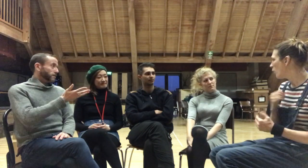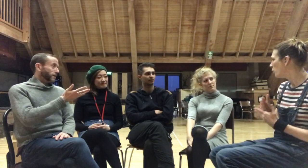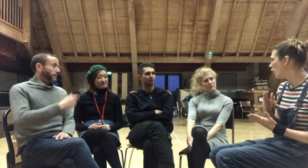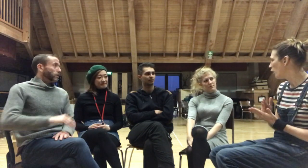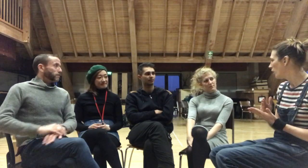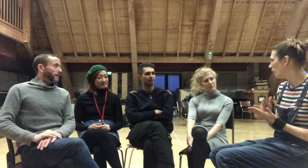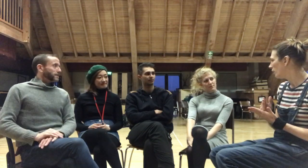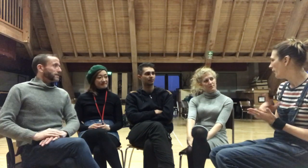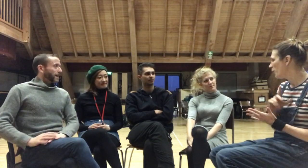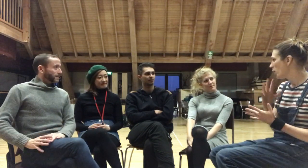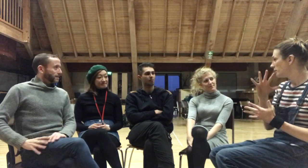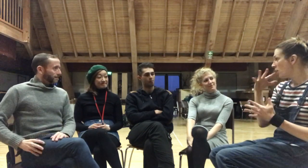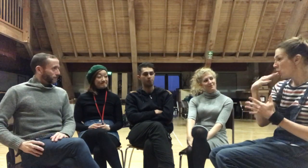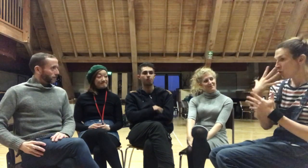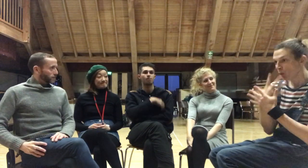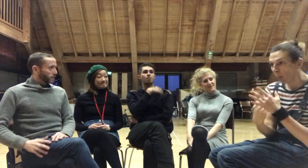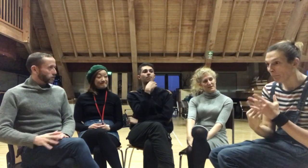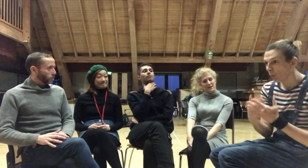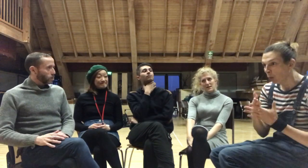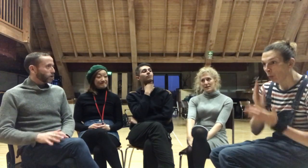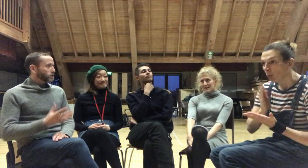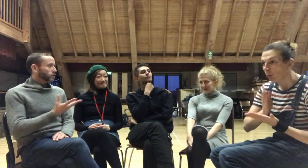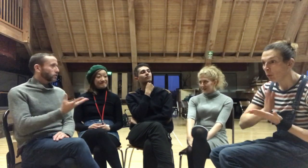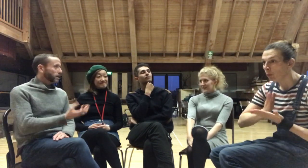effective life balance as an actor, depending on the work, because it's really